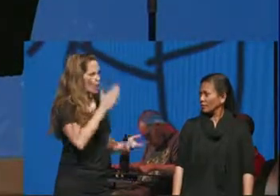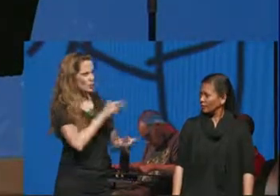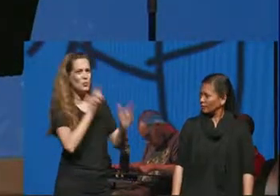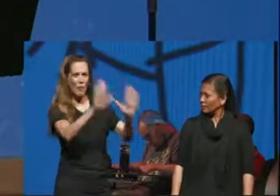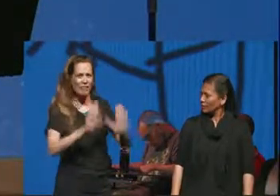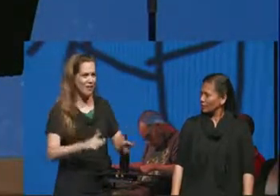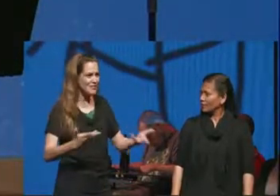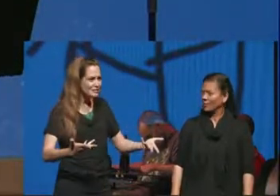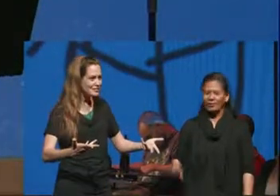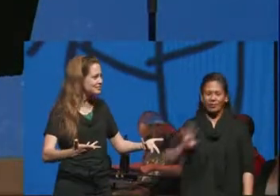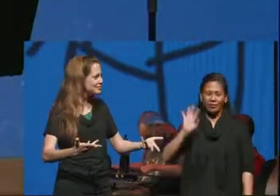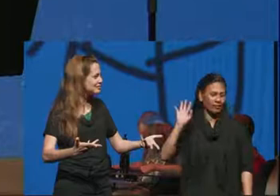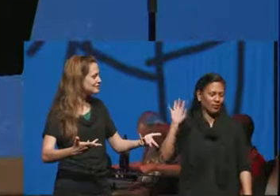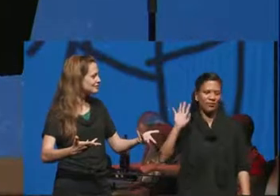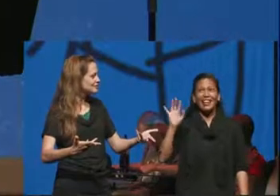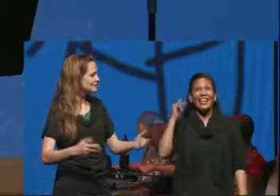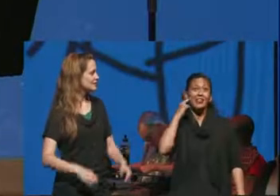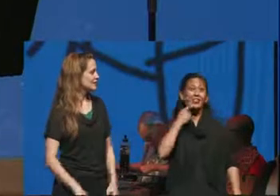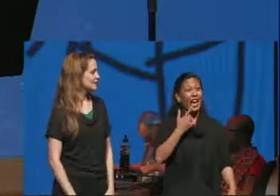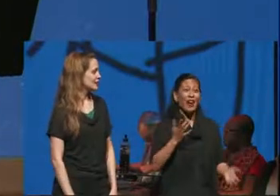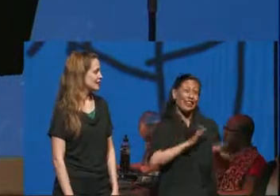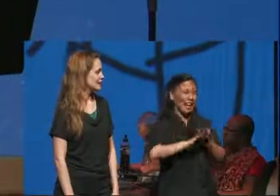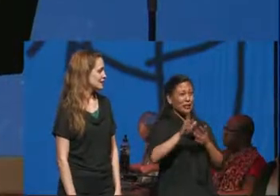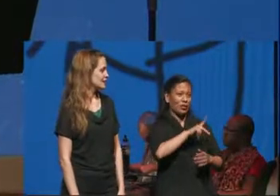ah if you say I have a nice personality I am chopping out that window with the